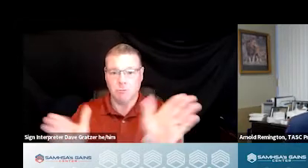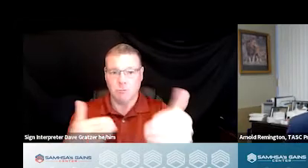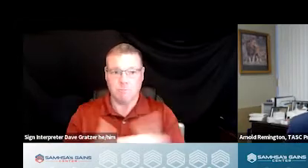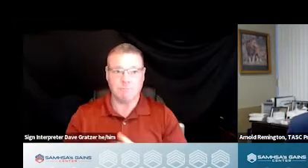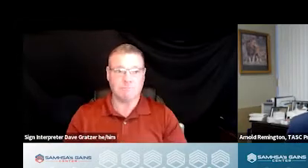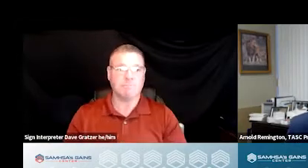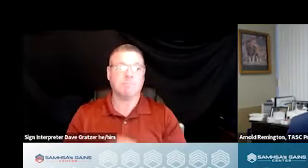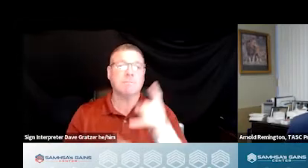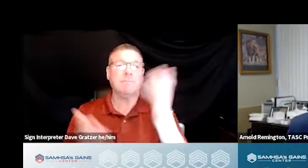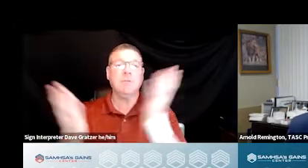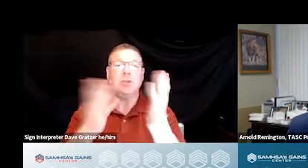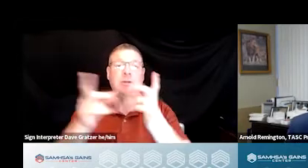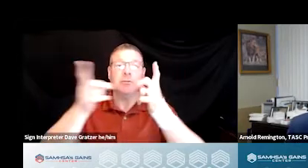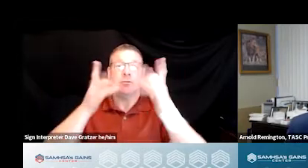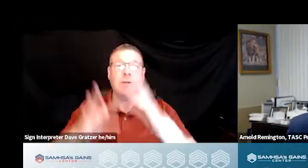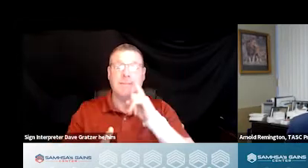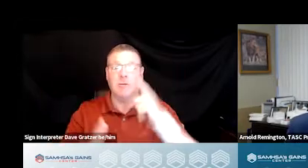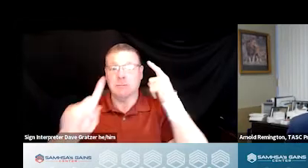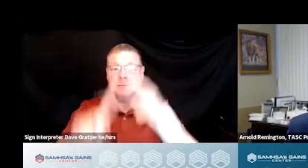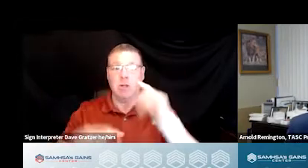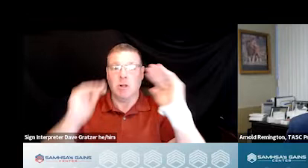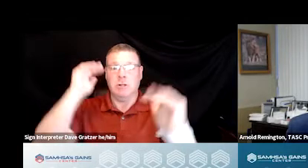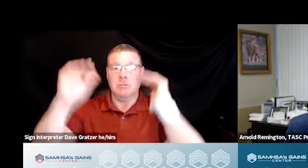He is served as a Director of the Targeted Adult Services,